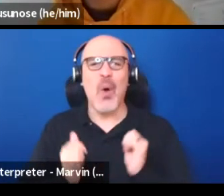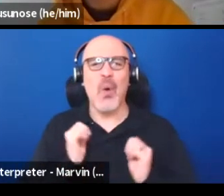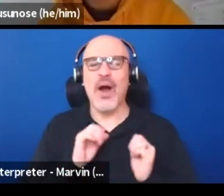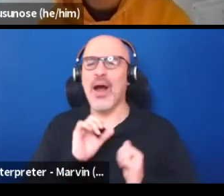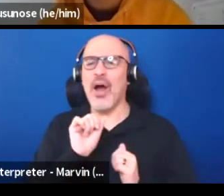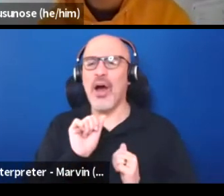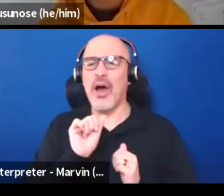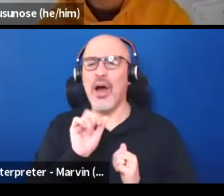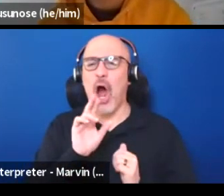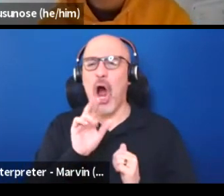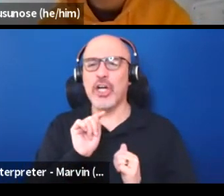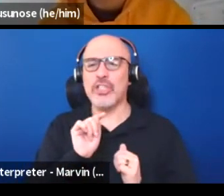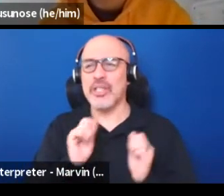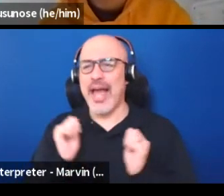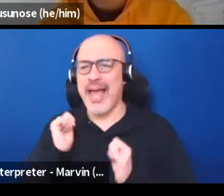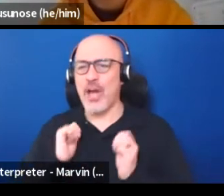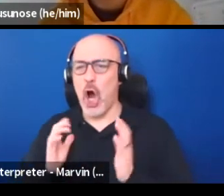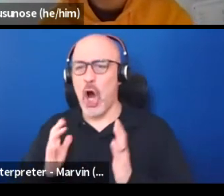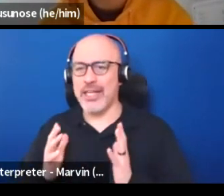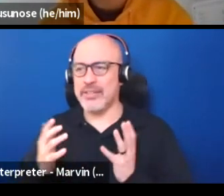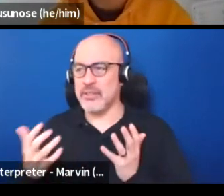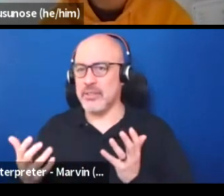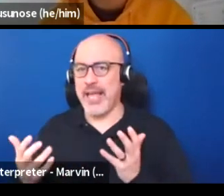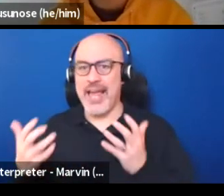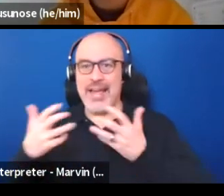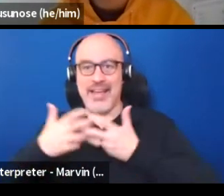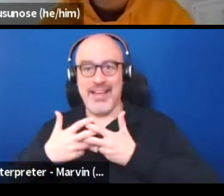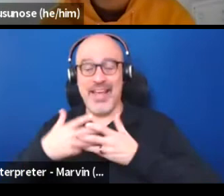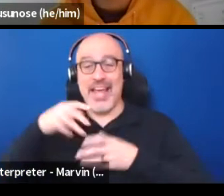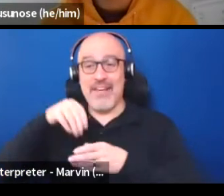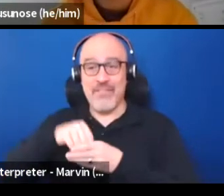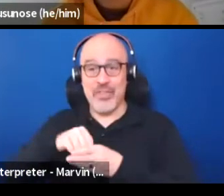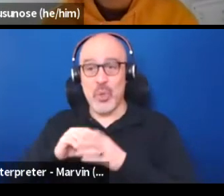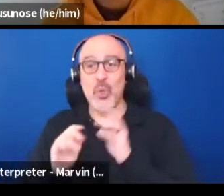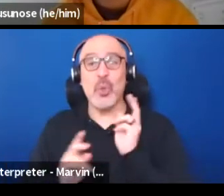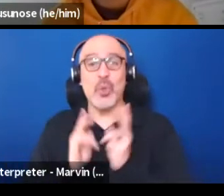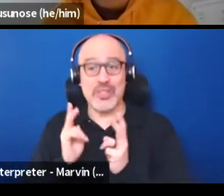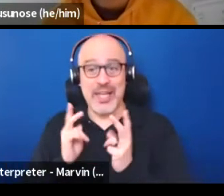are already infused into our civic life and public life.